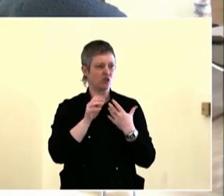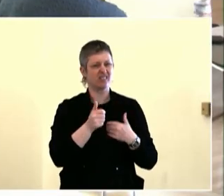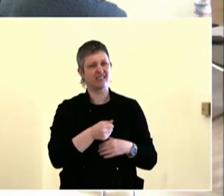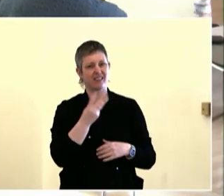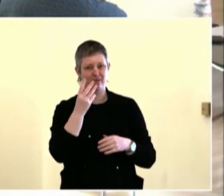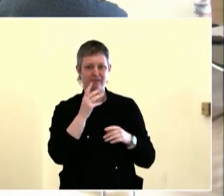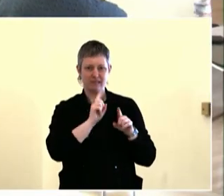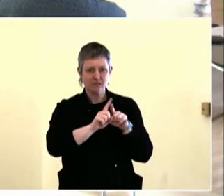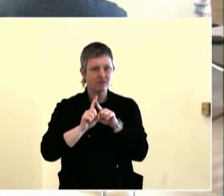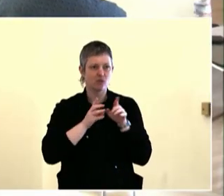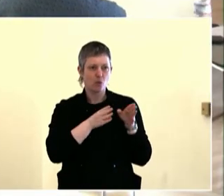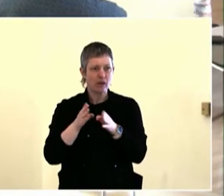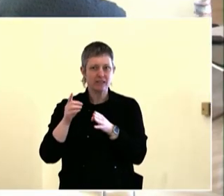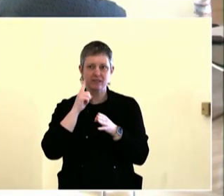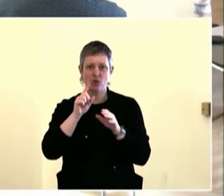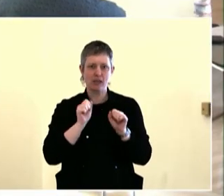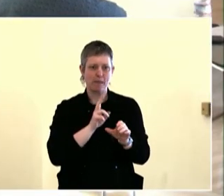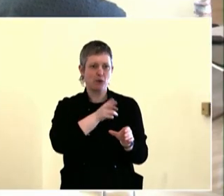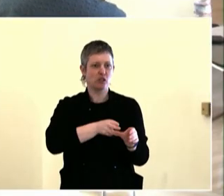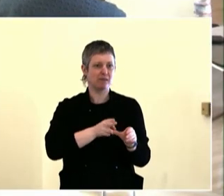Okay.